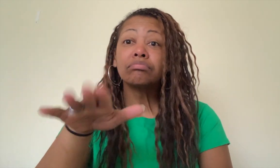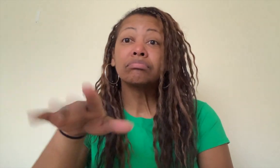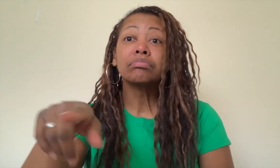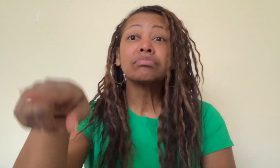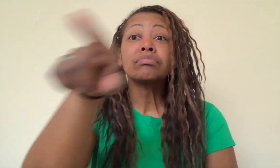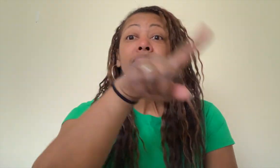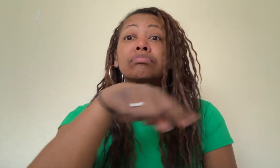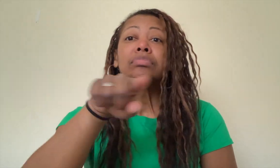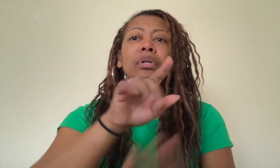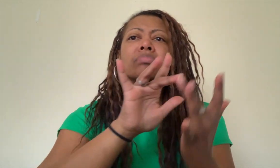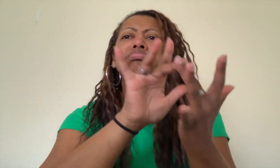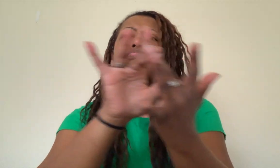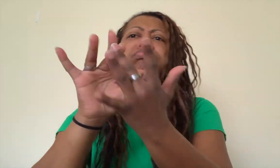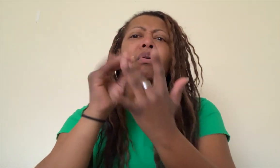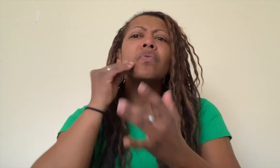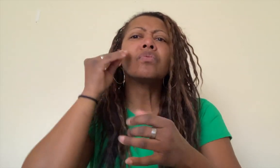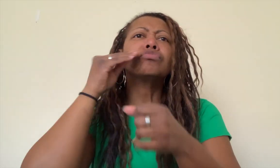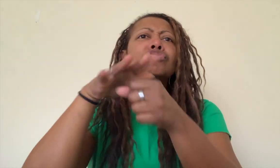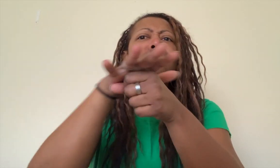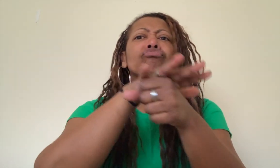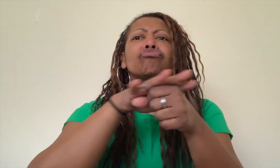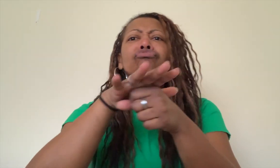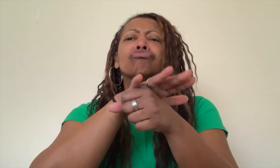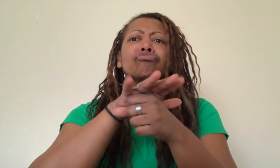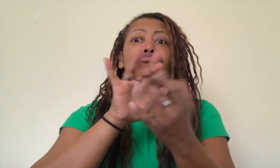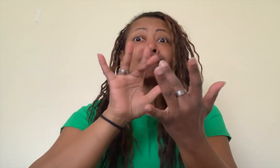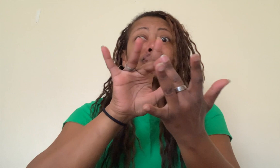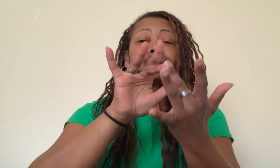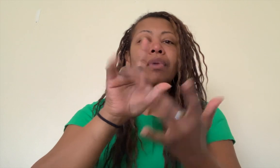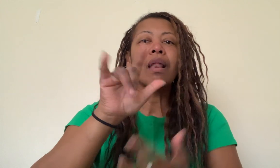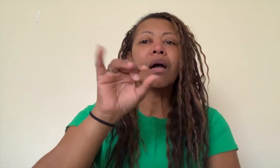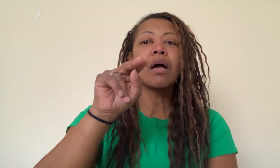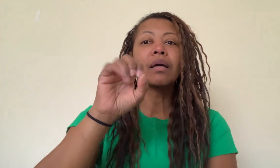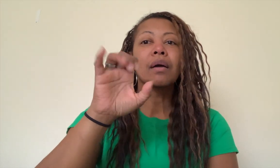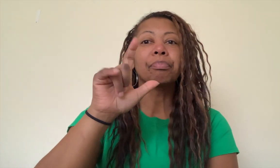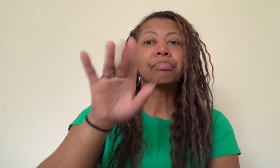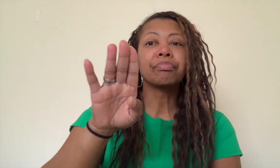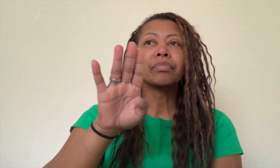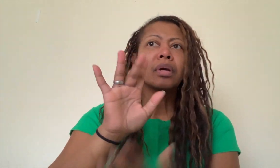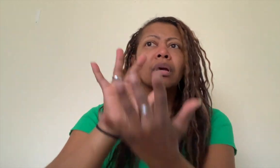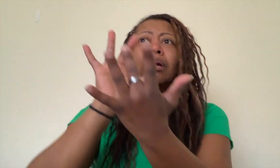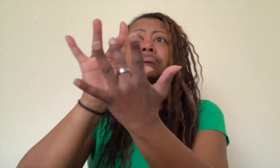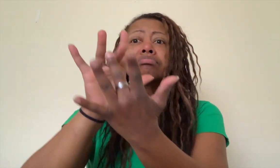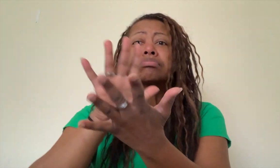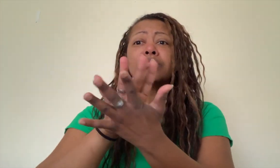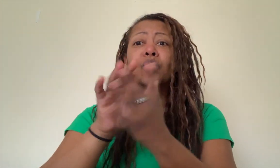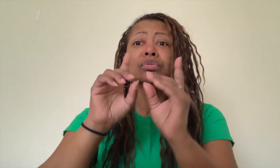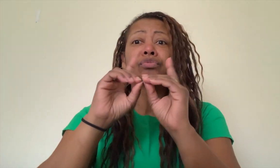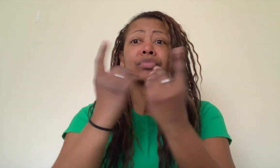We encourage you to contact the Lion Club, the school district, and